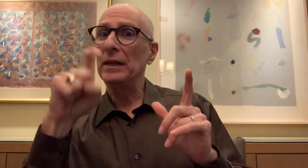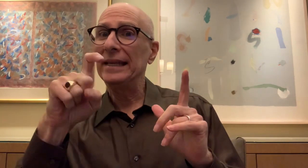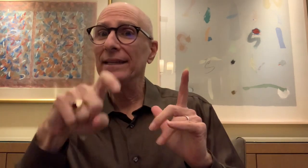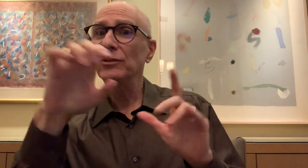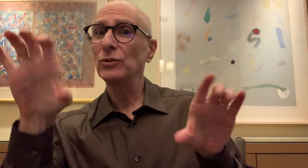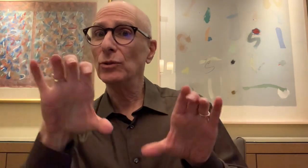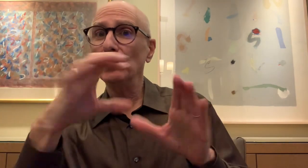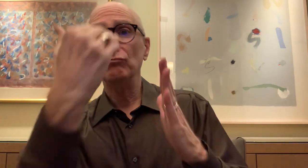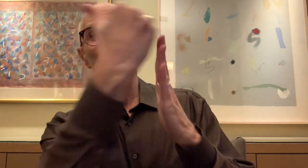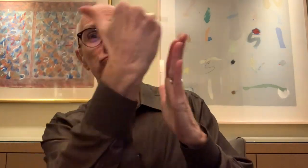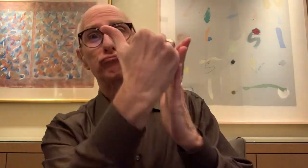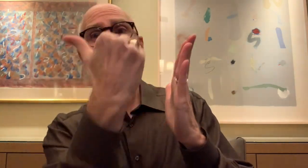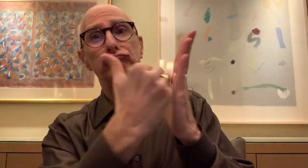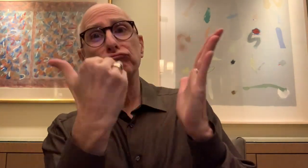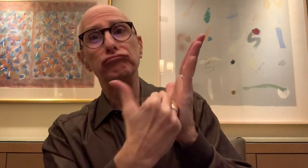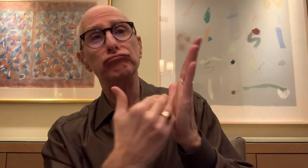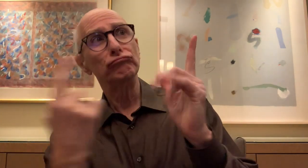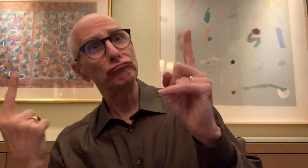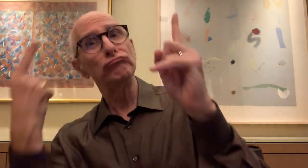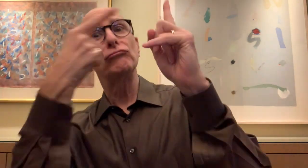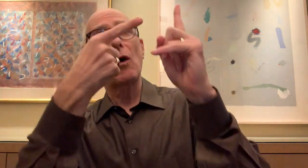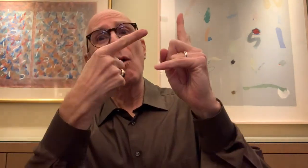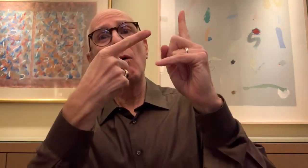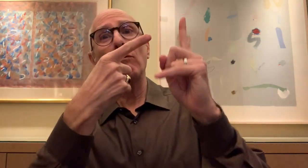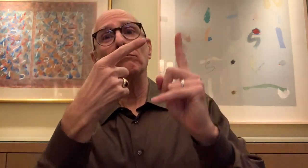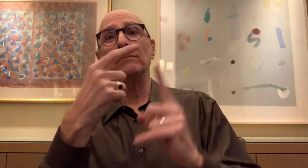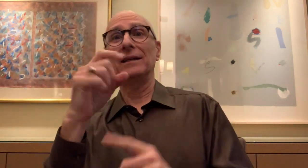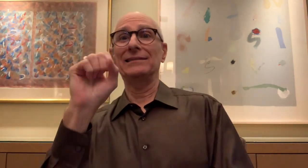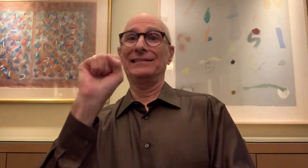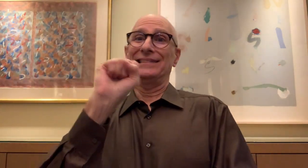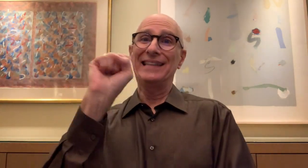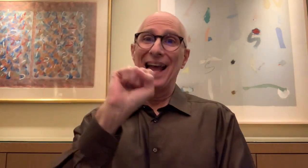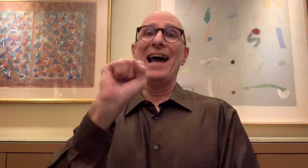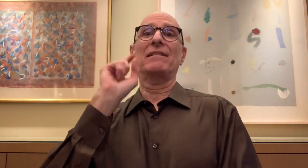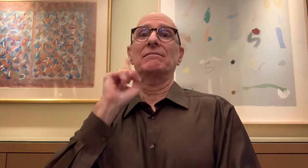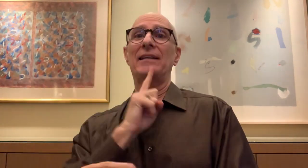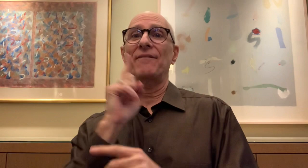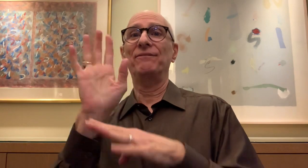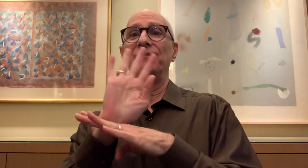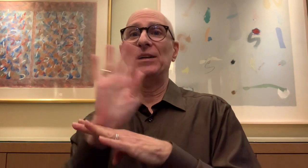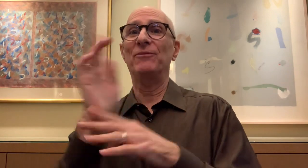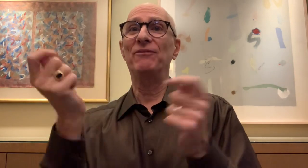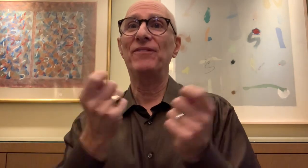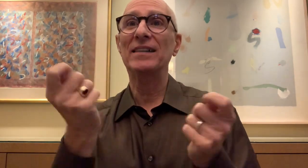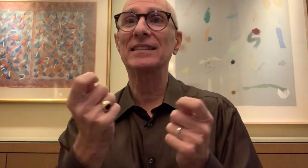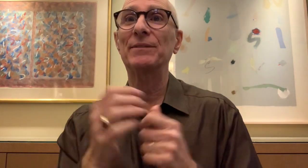and how we can plan to set up the Seattle Deaf Film Festival.